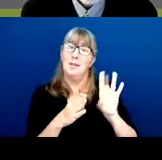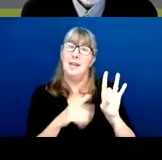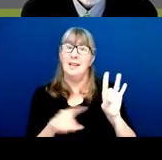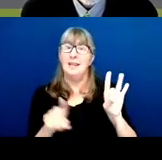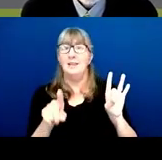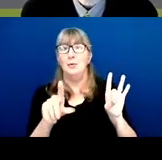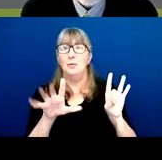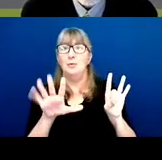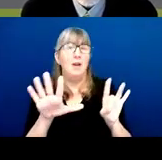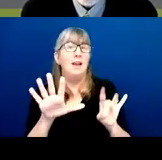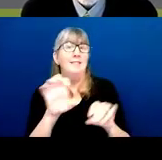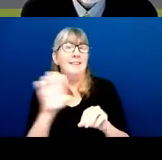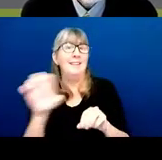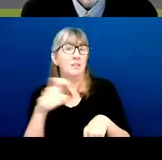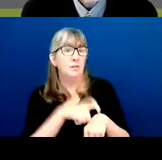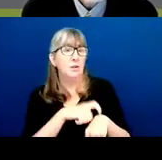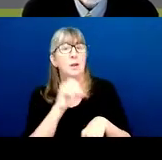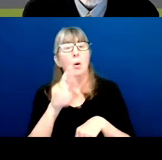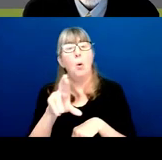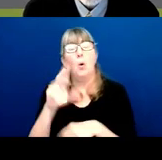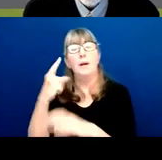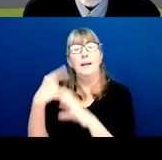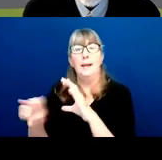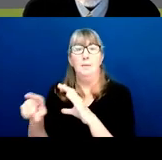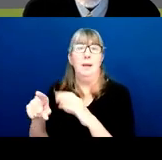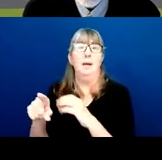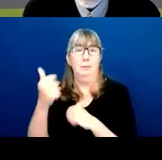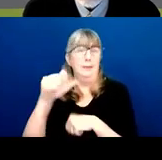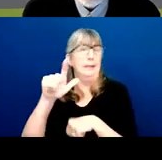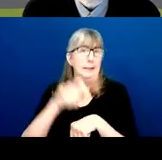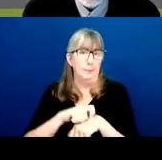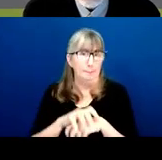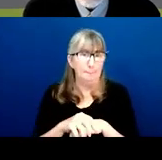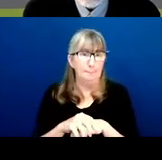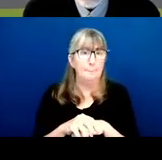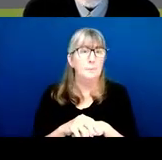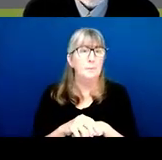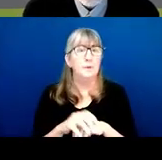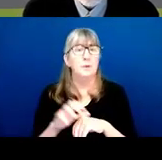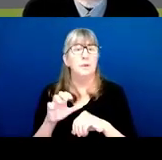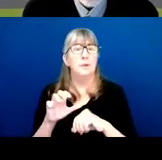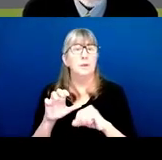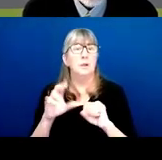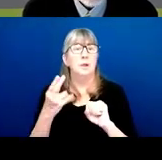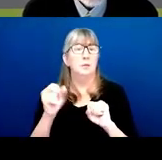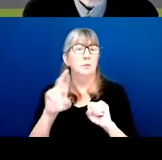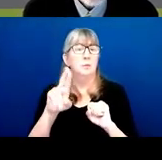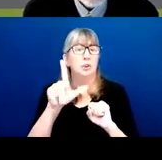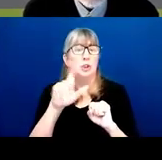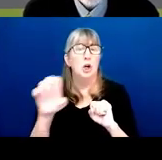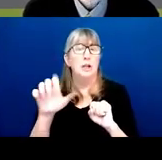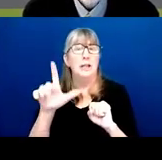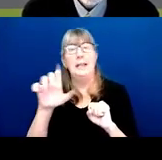and e-mail address that you can use 24/7. Mr. Charlie Lee, here with us today, usually clears out those e-mails within the day.